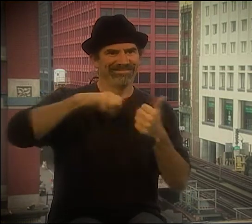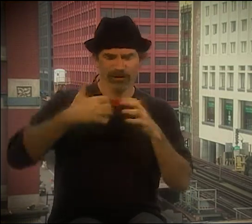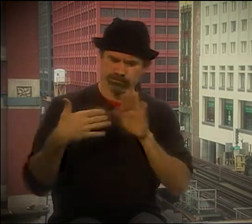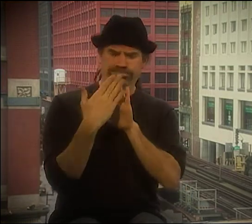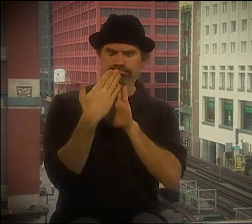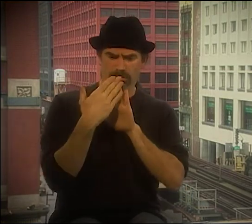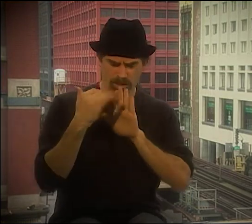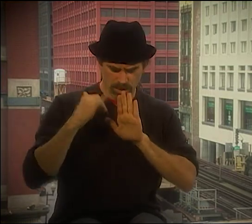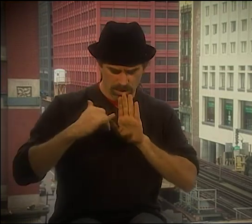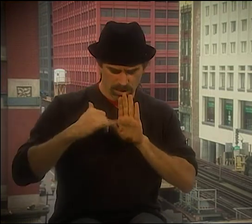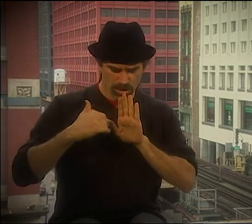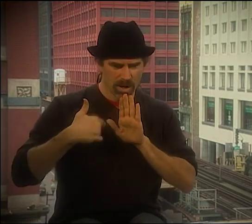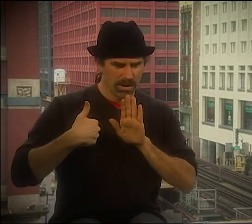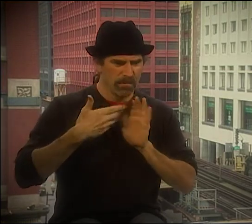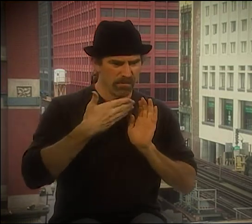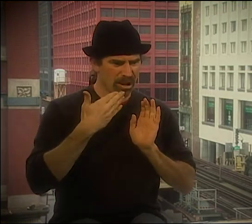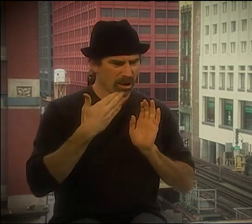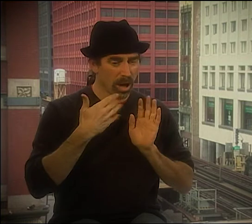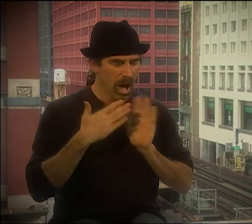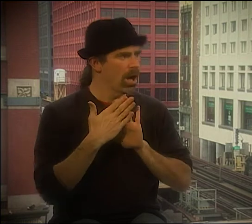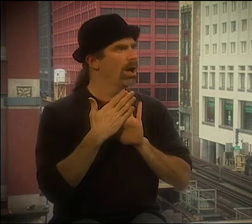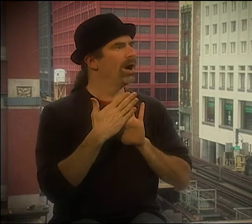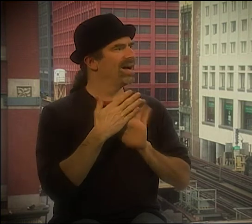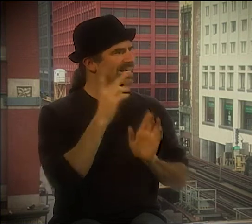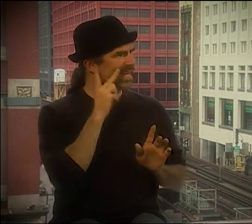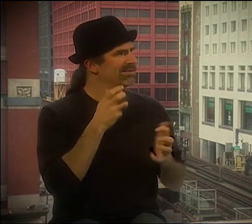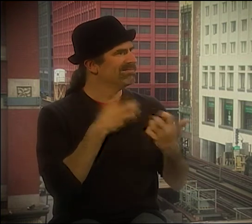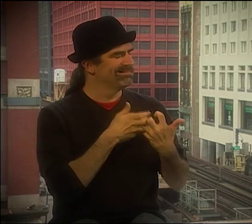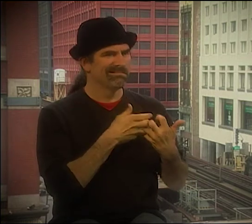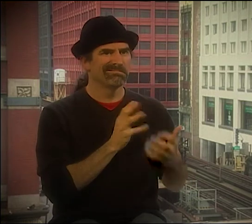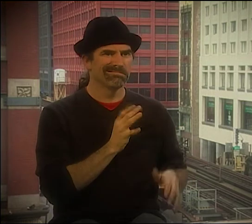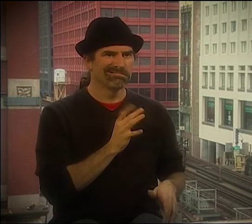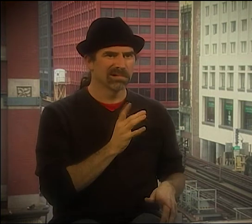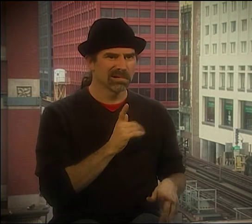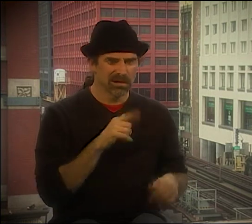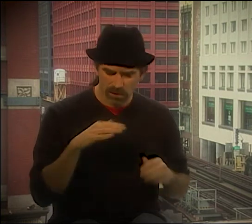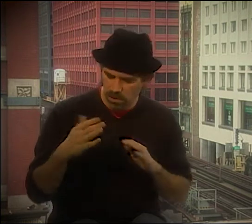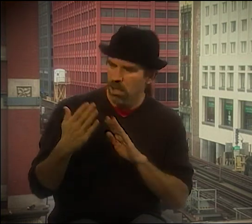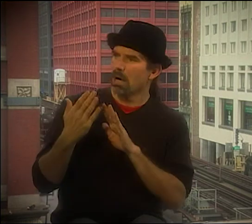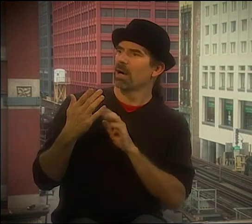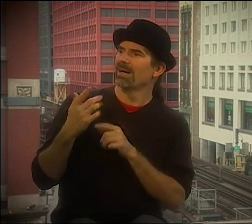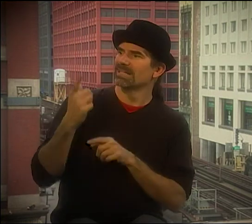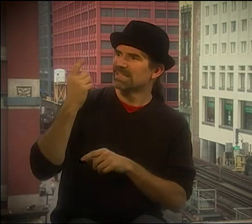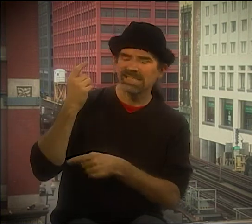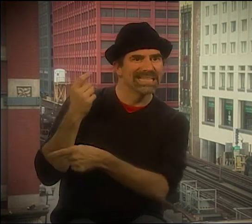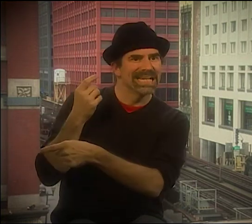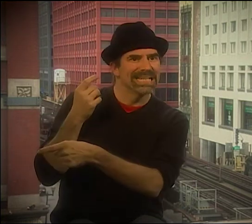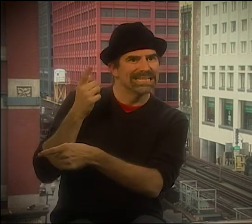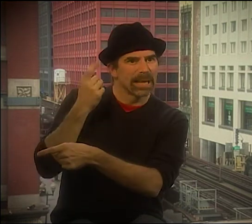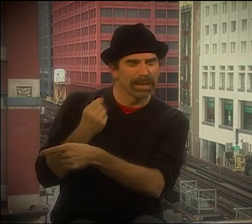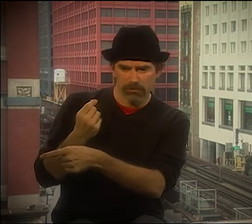IN THE MIDDLE. BUT I DO FEEL THAT "BRIDGE OF" WAS A GREAT EXERCISE AND EXPERIMENT BECAUSE IT MADE US LOOK AT OURSELVES.